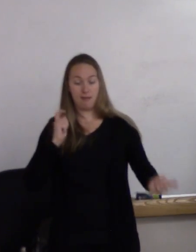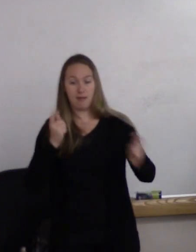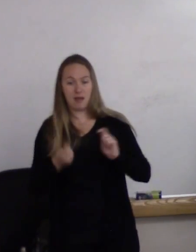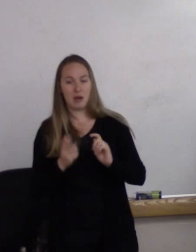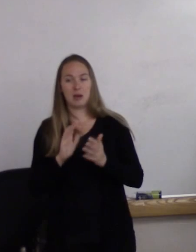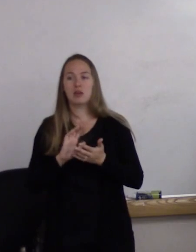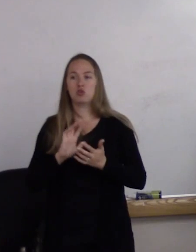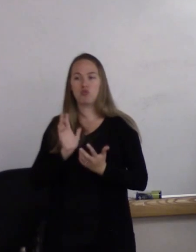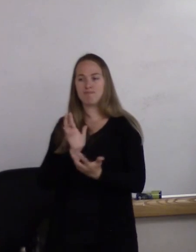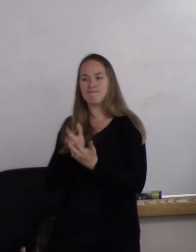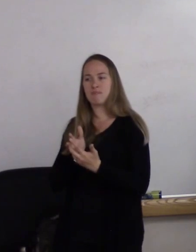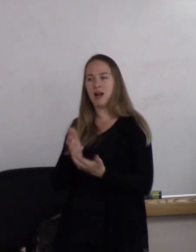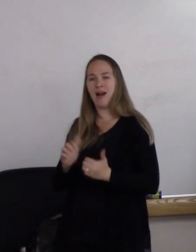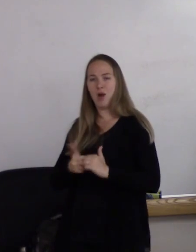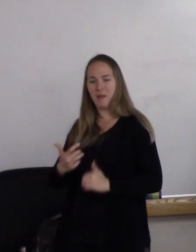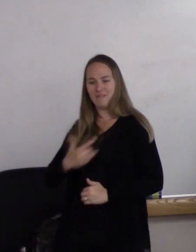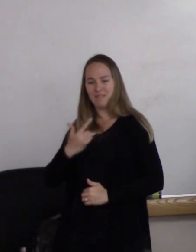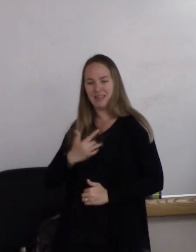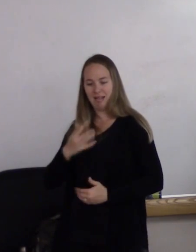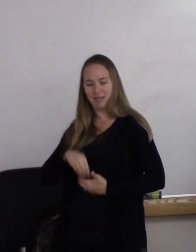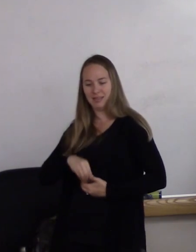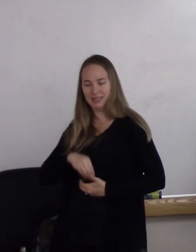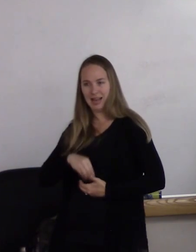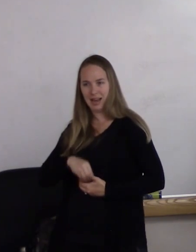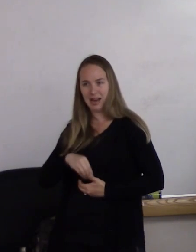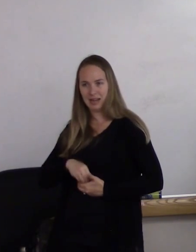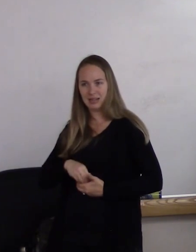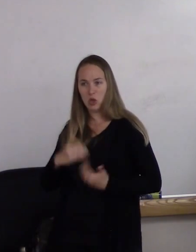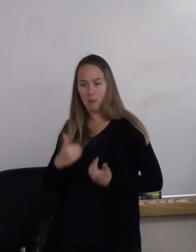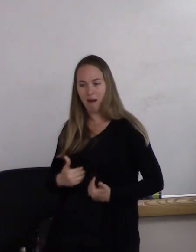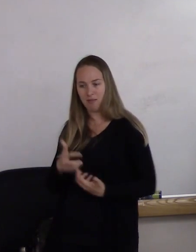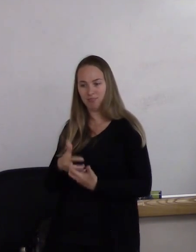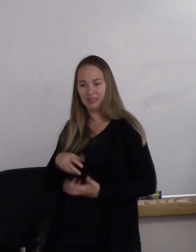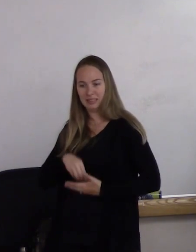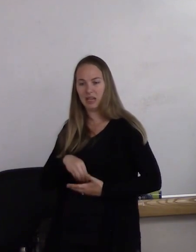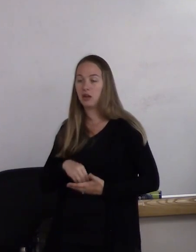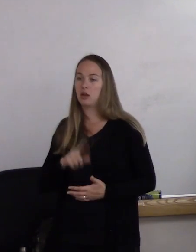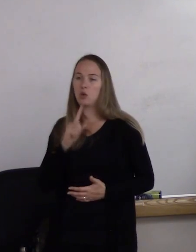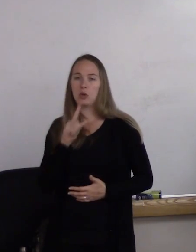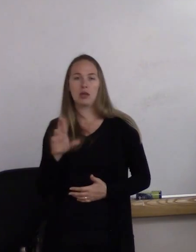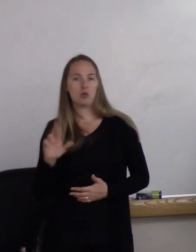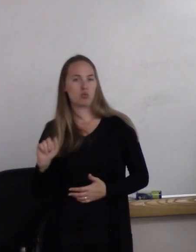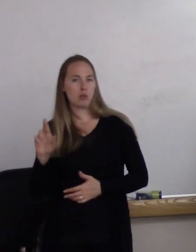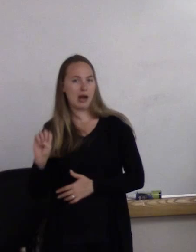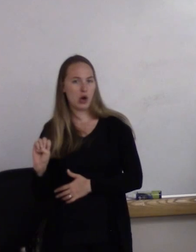with how they feel as their internal sense of self. It's extremely rare, sex reassignment surgery.